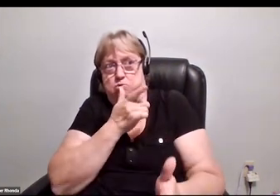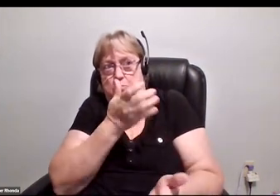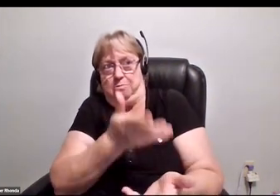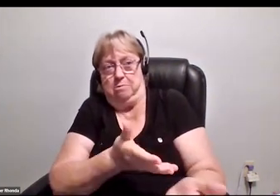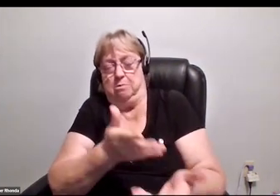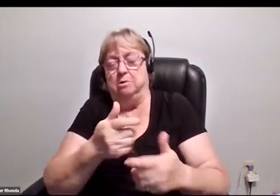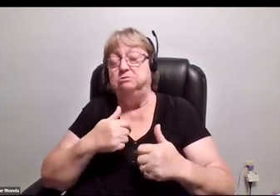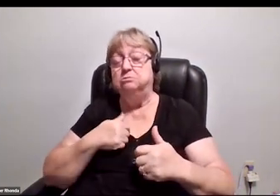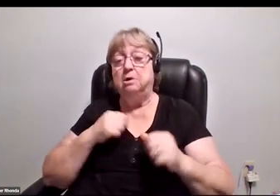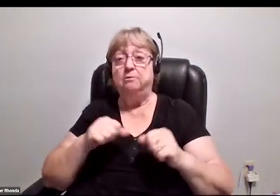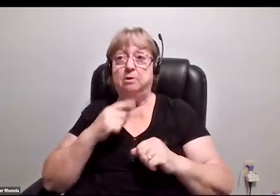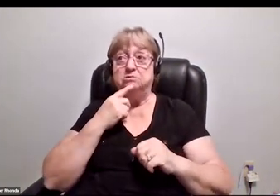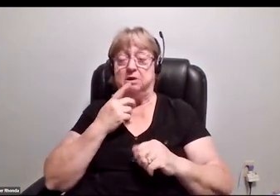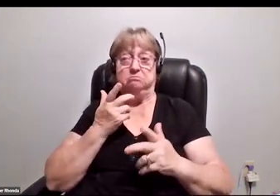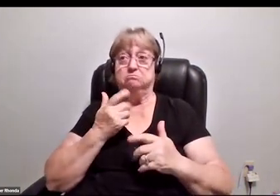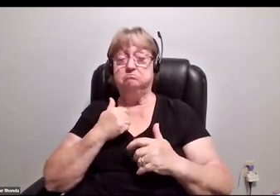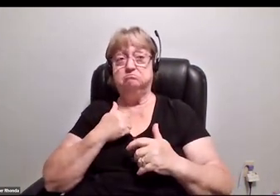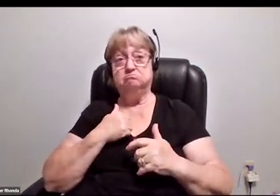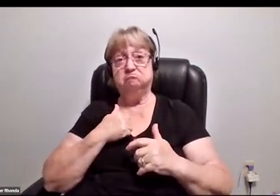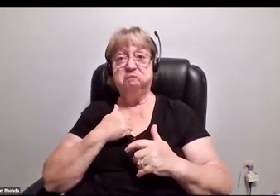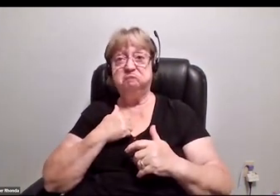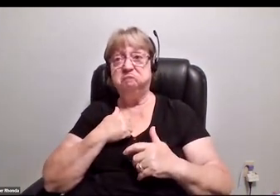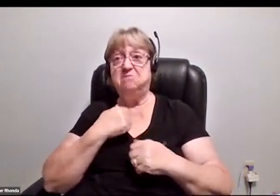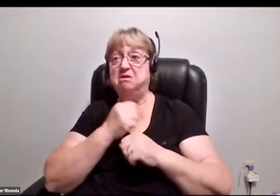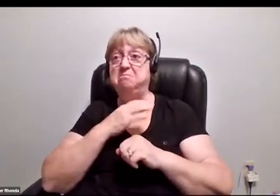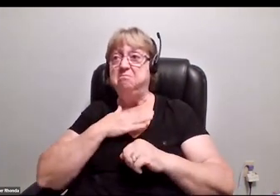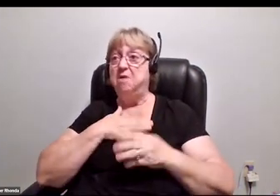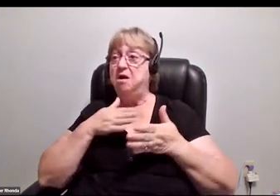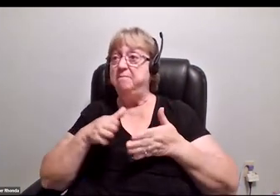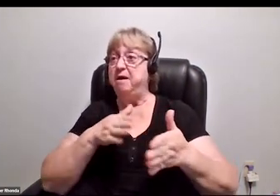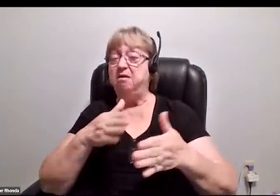I was able to say, "You know what? I'm building my own path. This is my story.